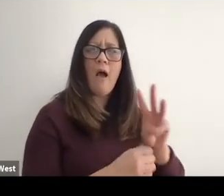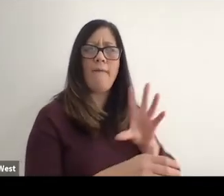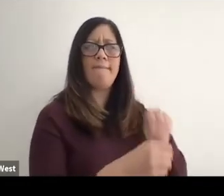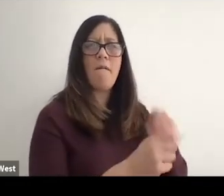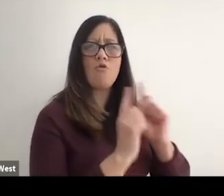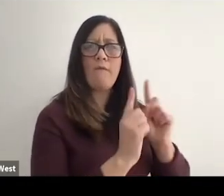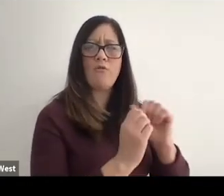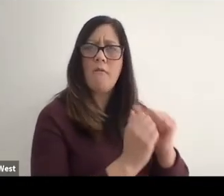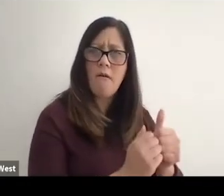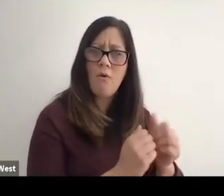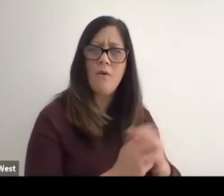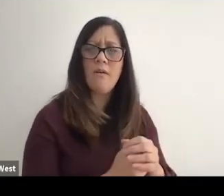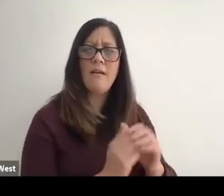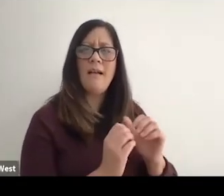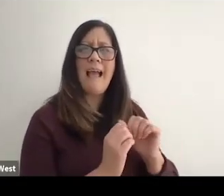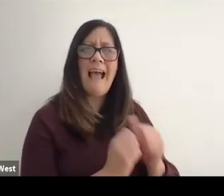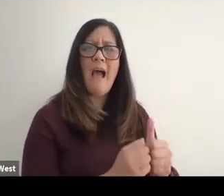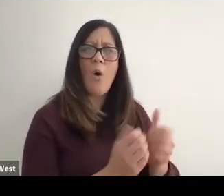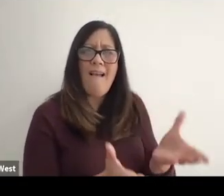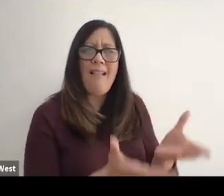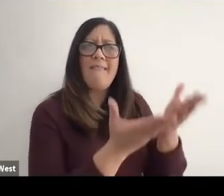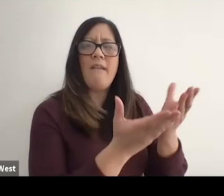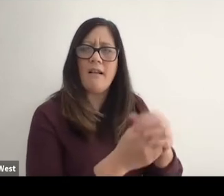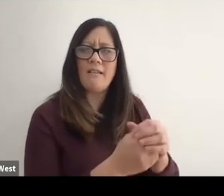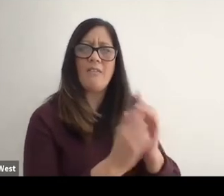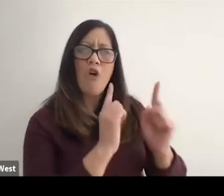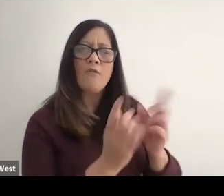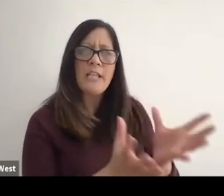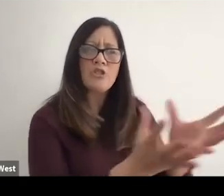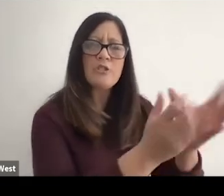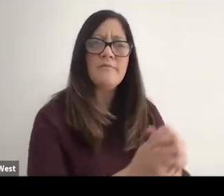How am I going to engage in the conversation? How I'm going to push and elevate